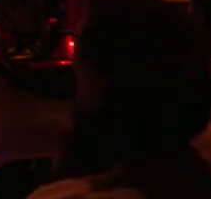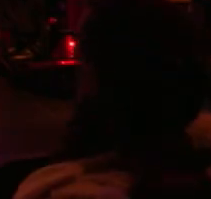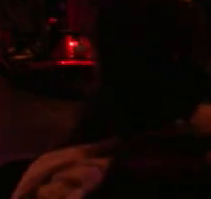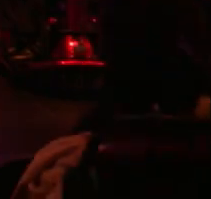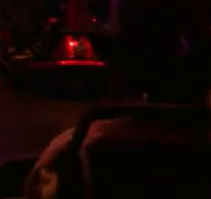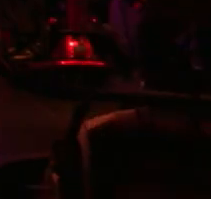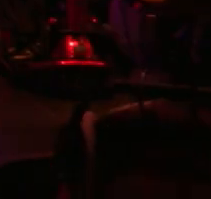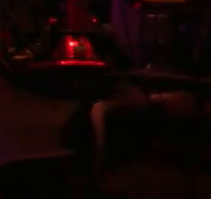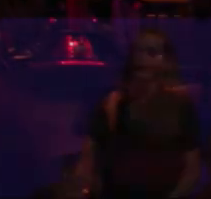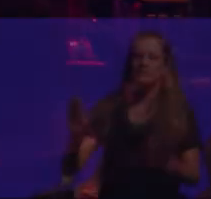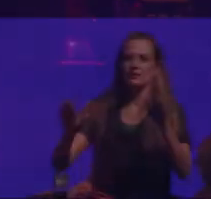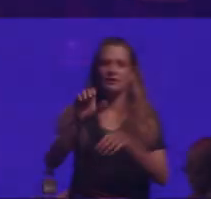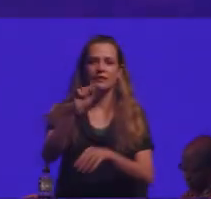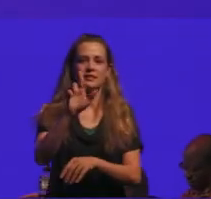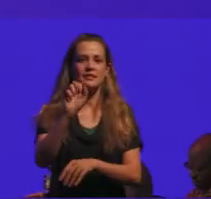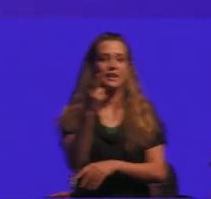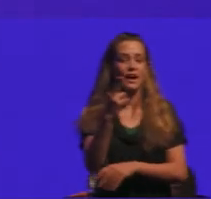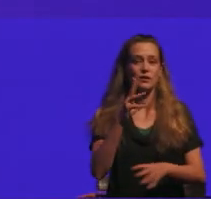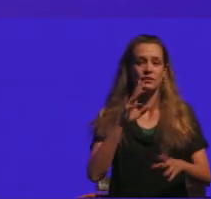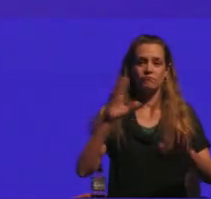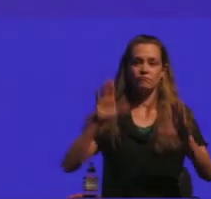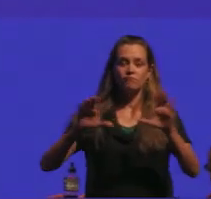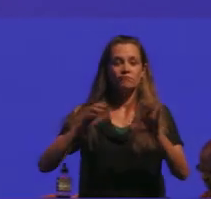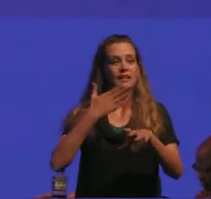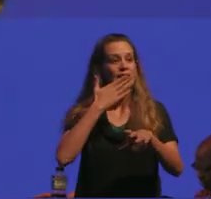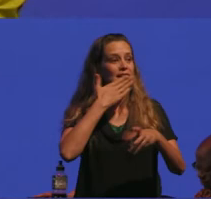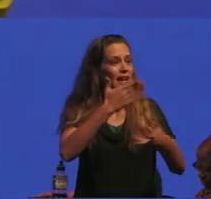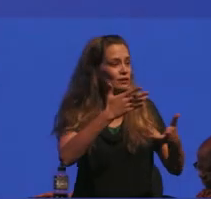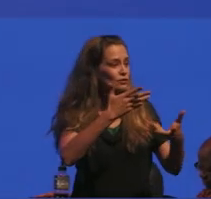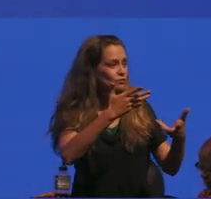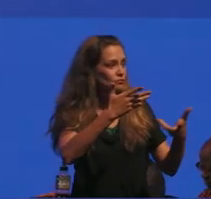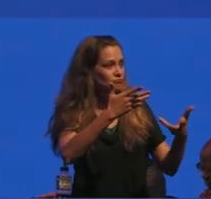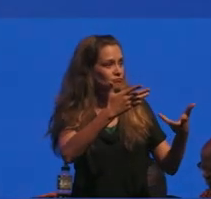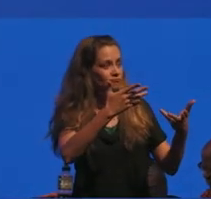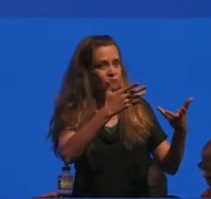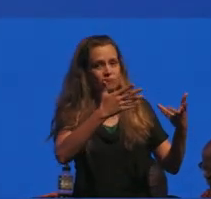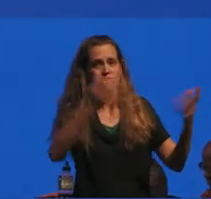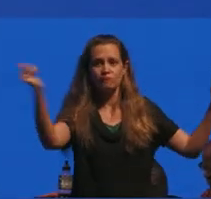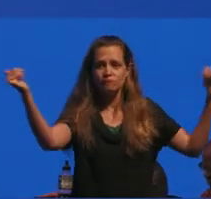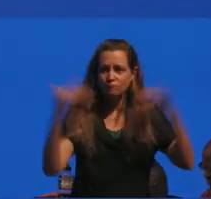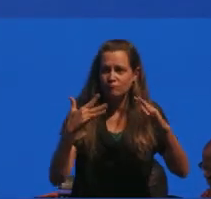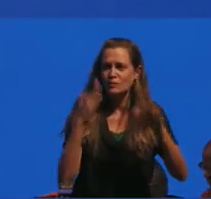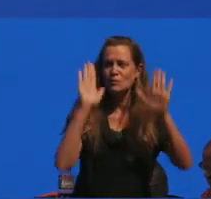speaking thank you so much to everybody for this wonderful morning and just